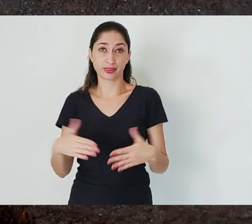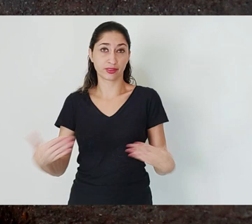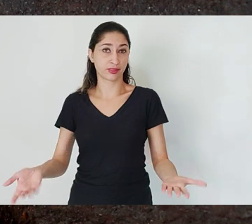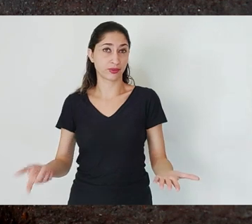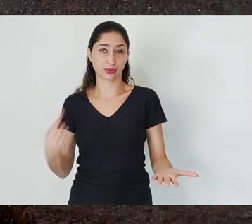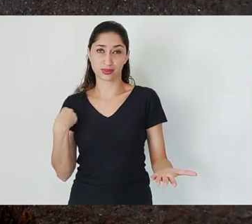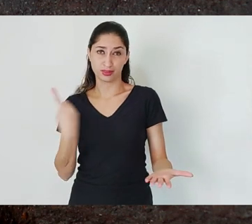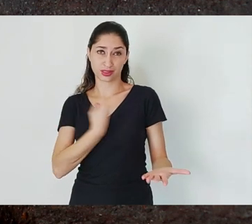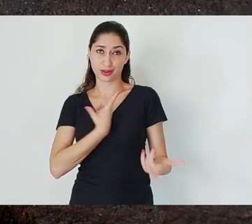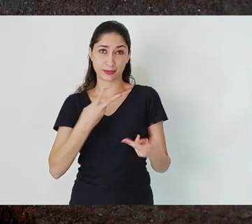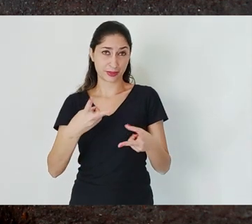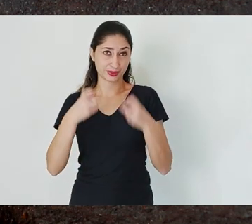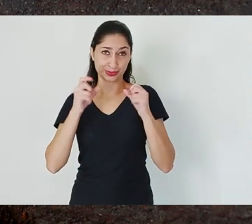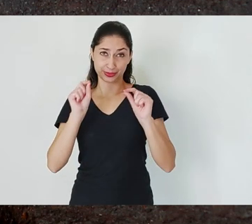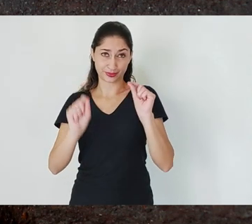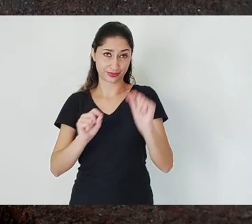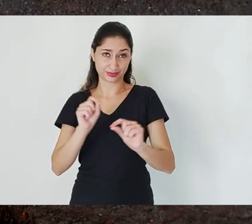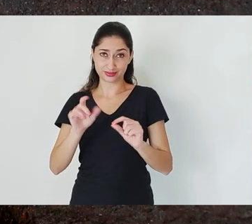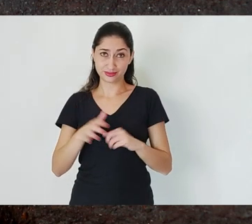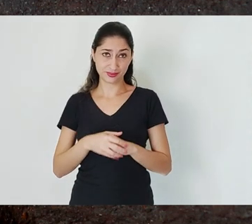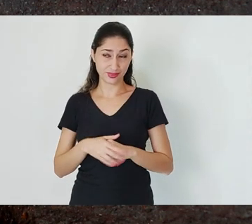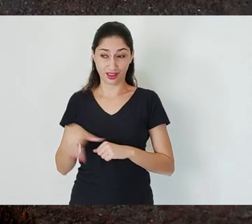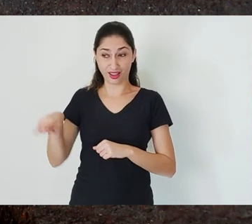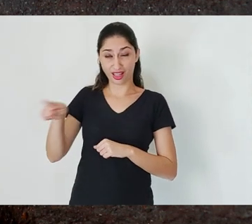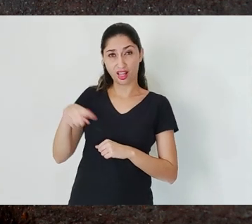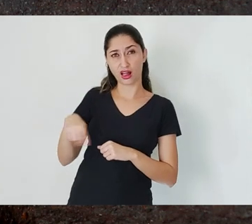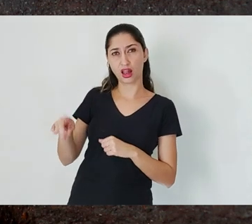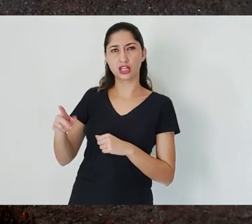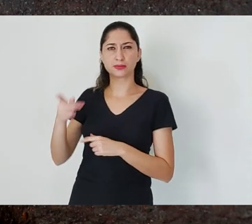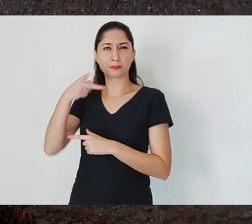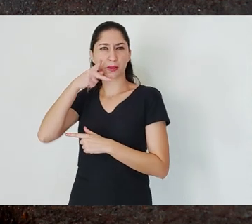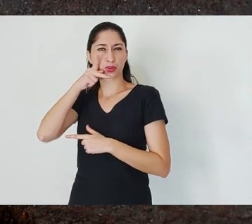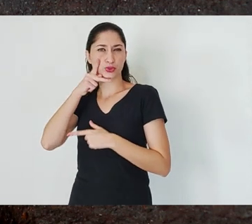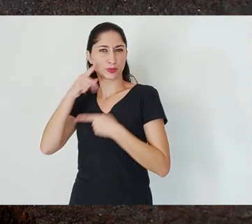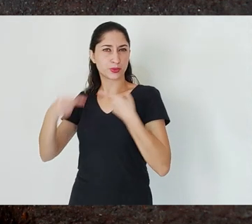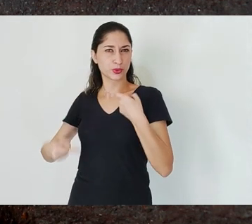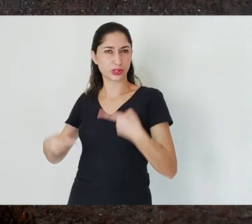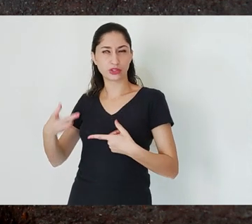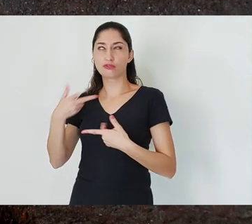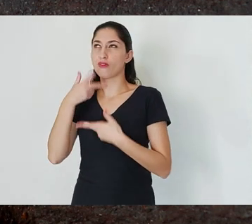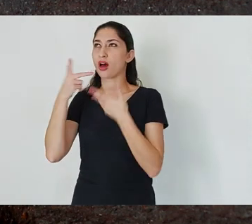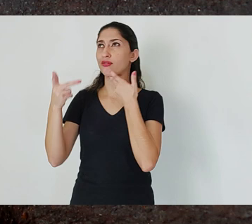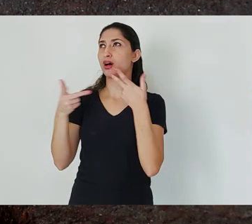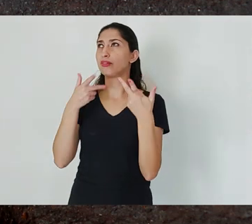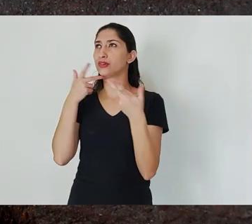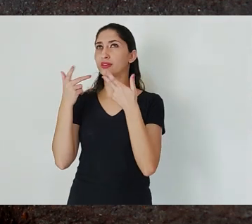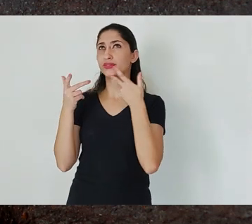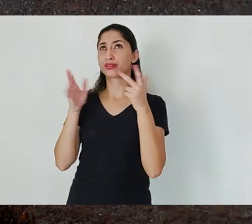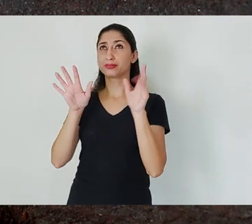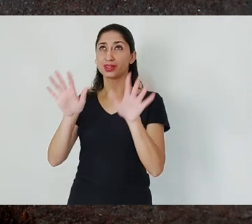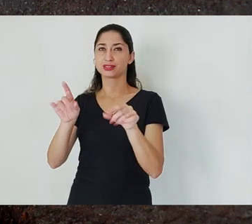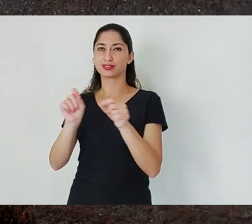start to realize the words don't necessarily match the actions. I have never seen, since my arrival here, a government